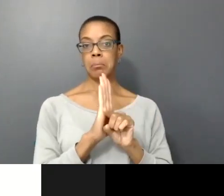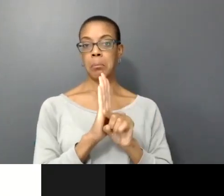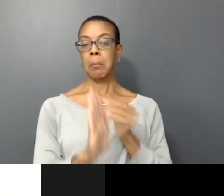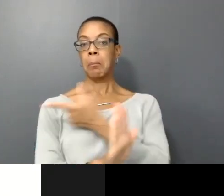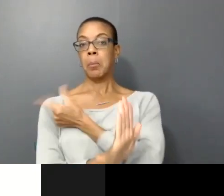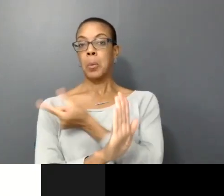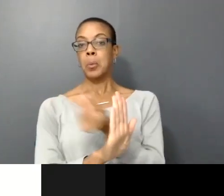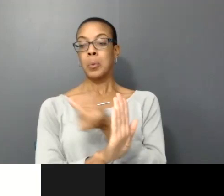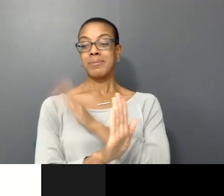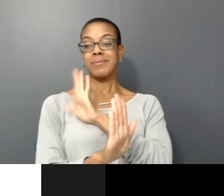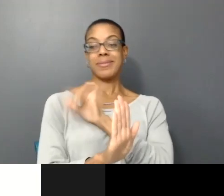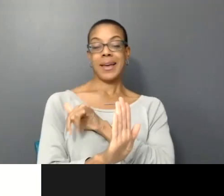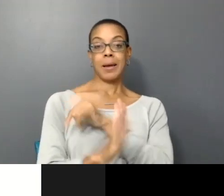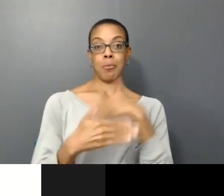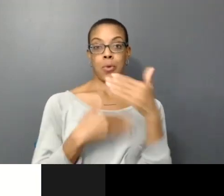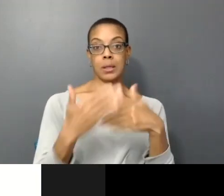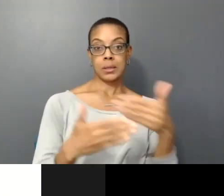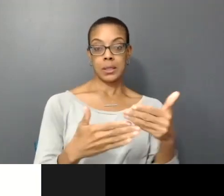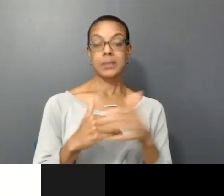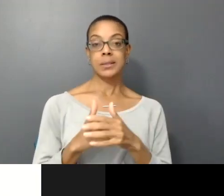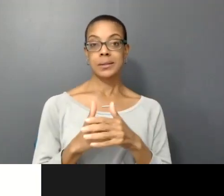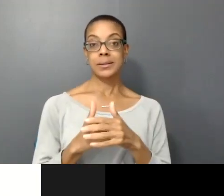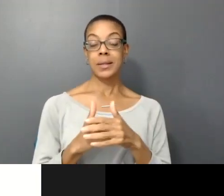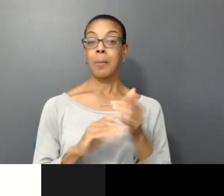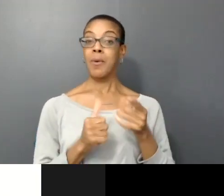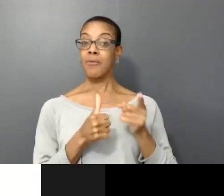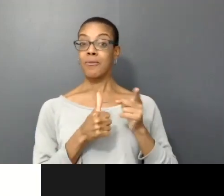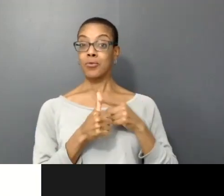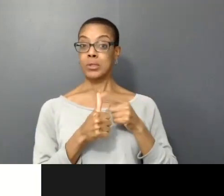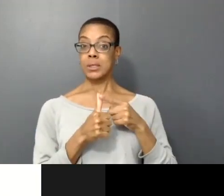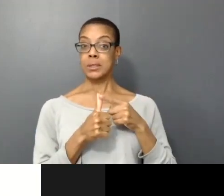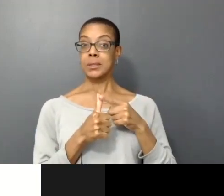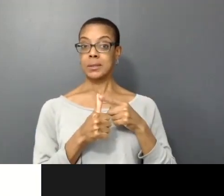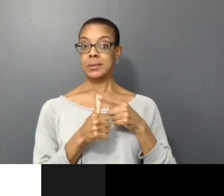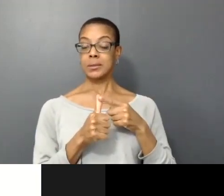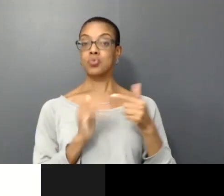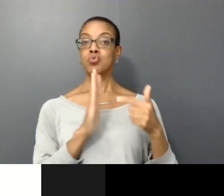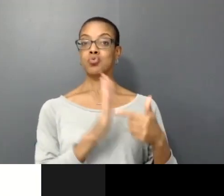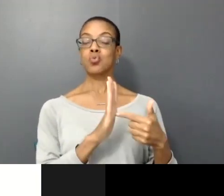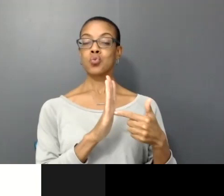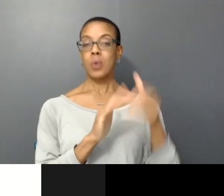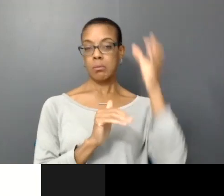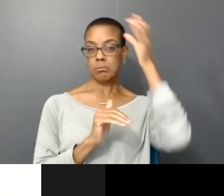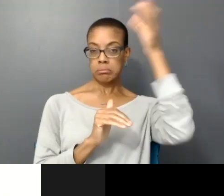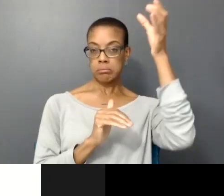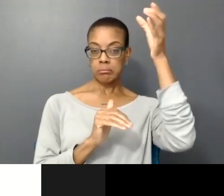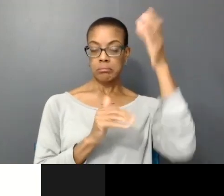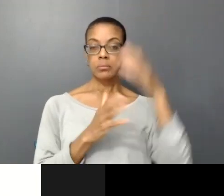But before that I just like to share a little bit about the context of project and and then